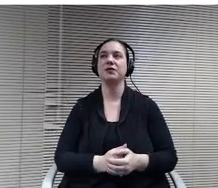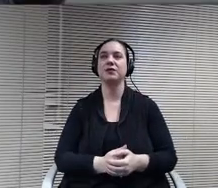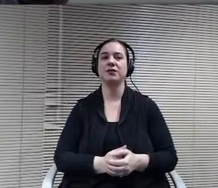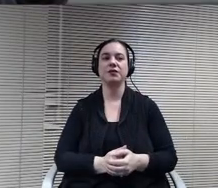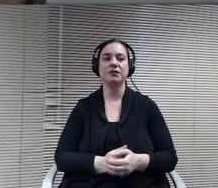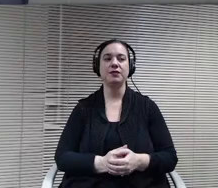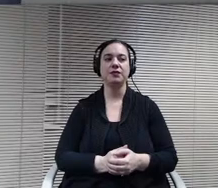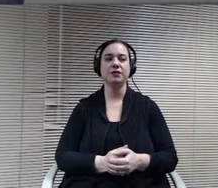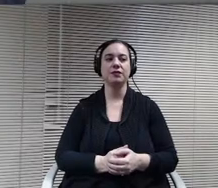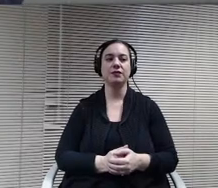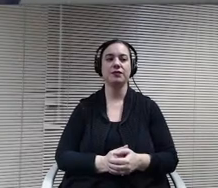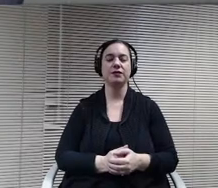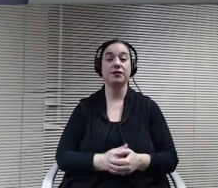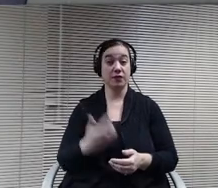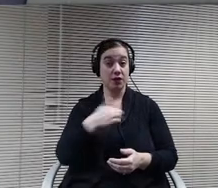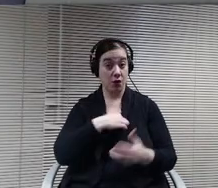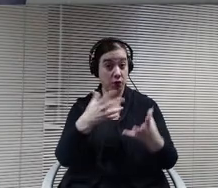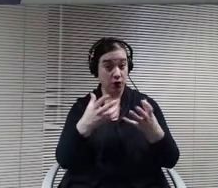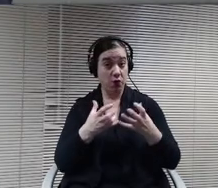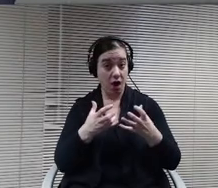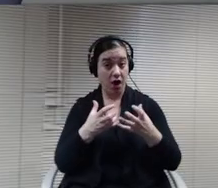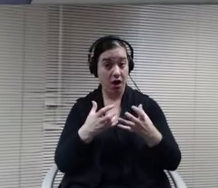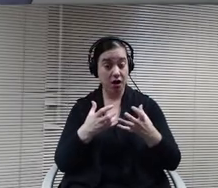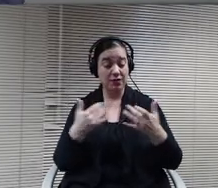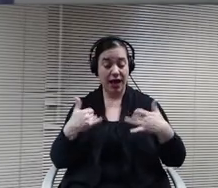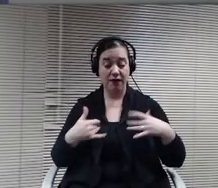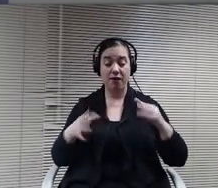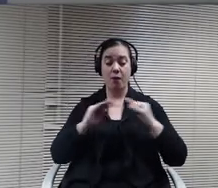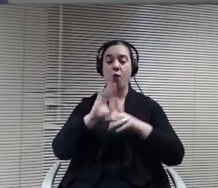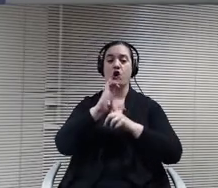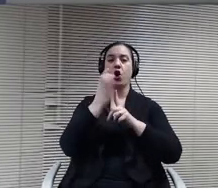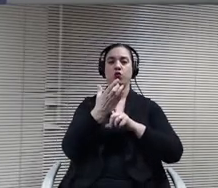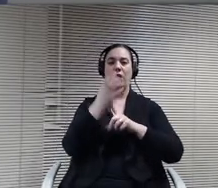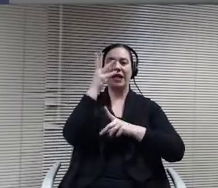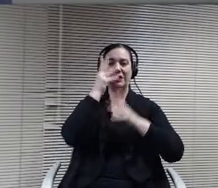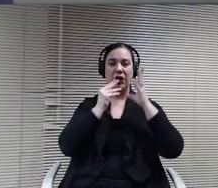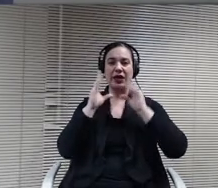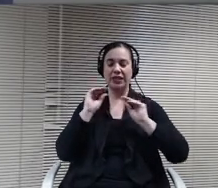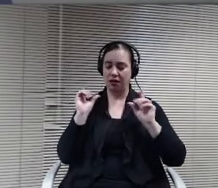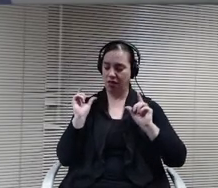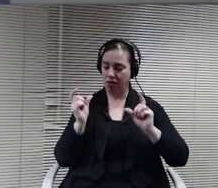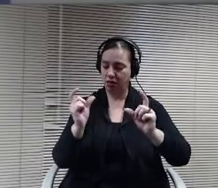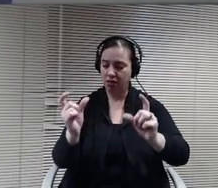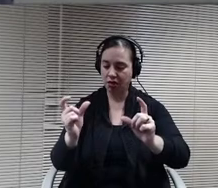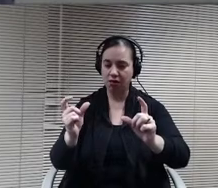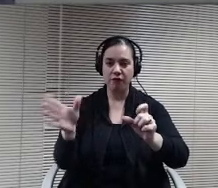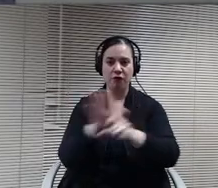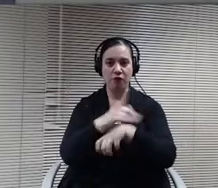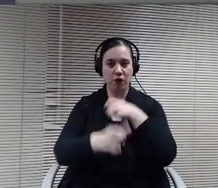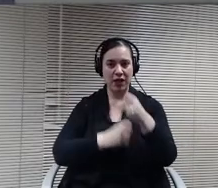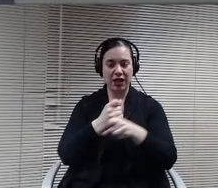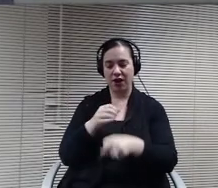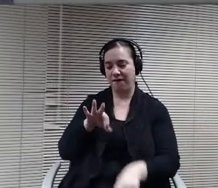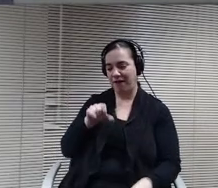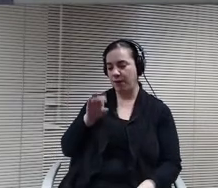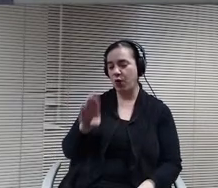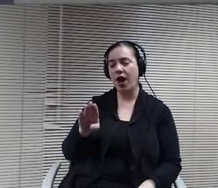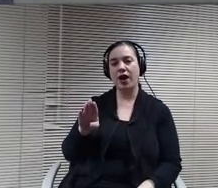all year long, but certainly February is a great opportunity for us to highlight Black History Month and so similar to